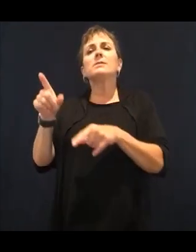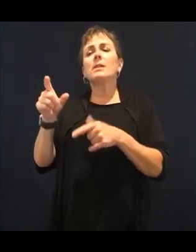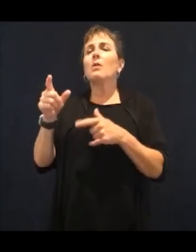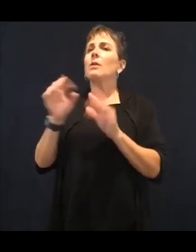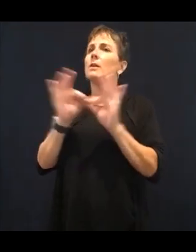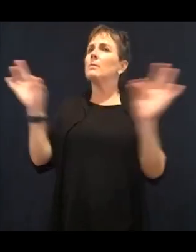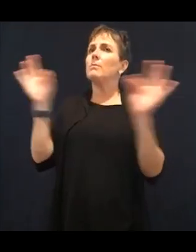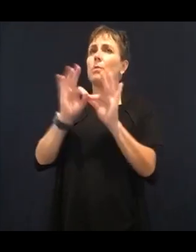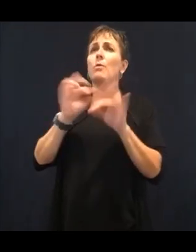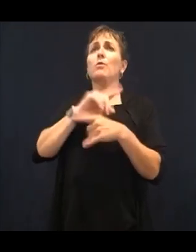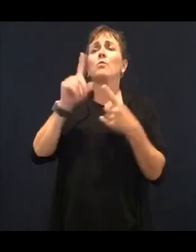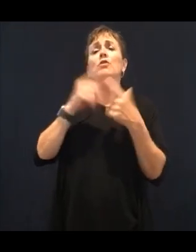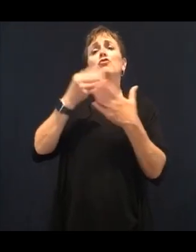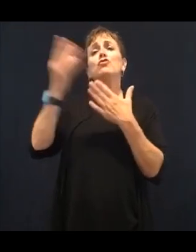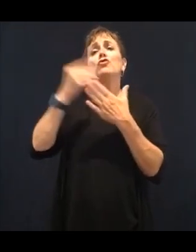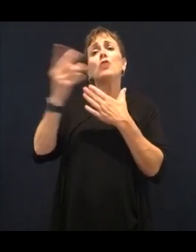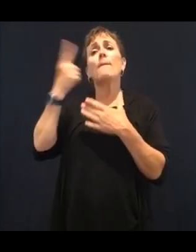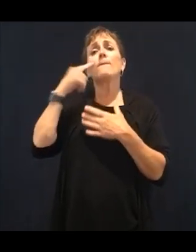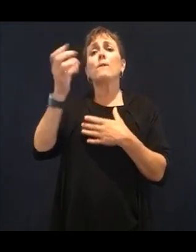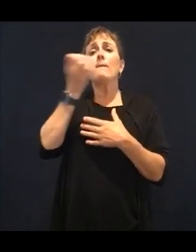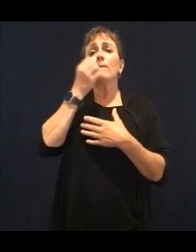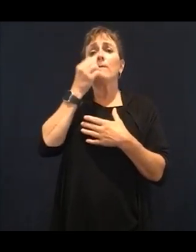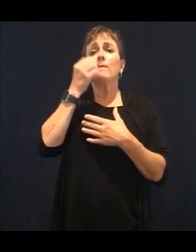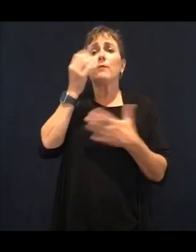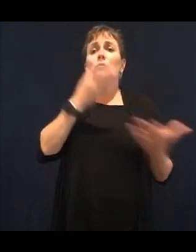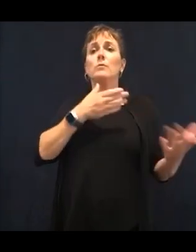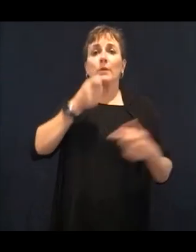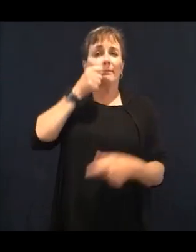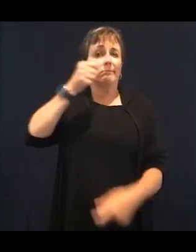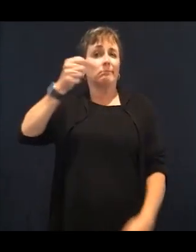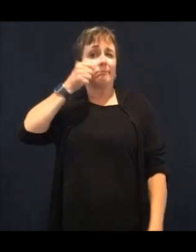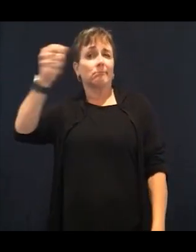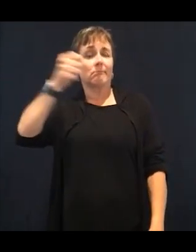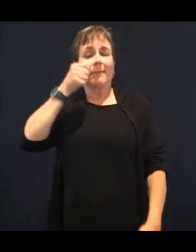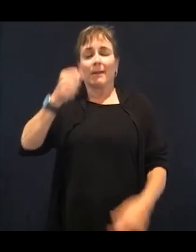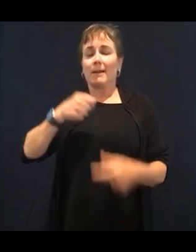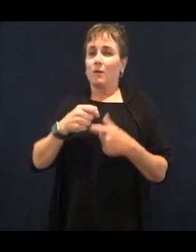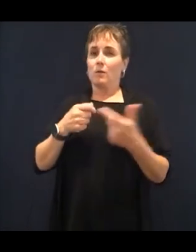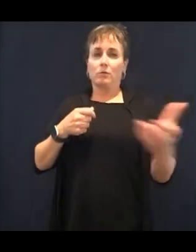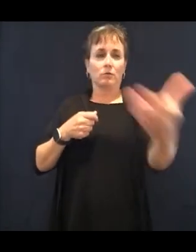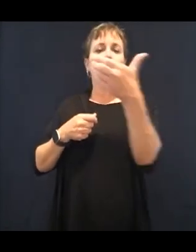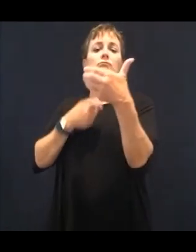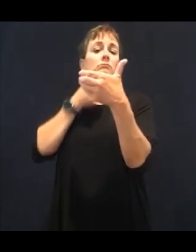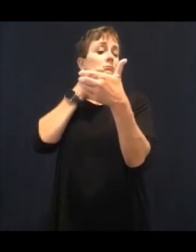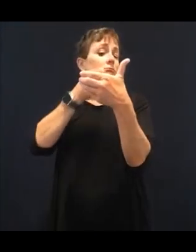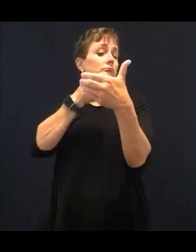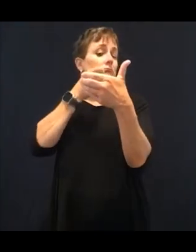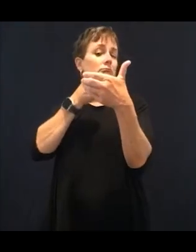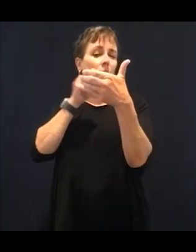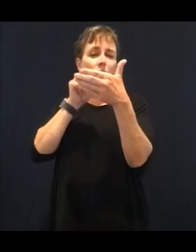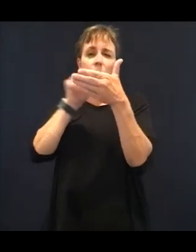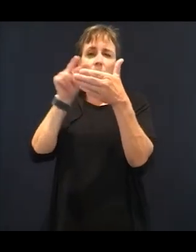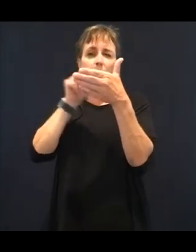know what's in our labels, in our food, as well as how to change